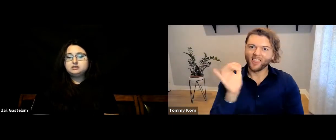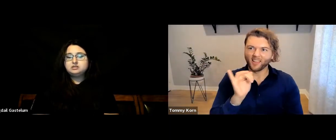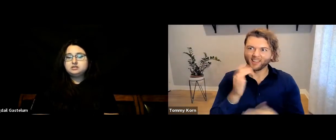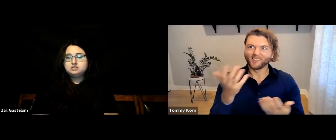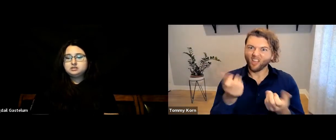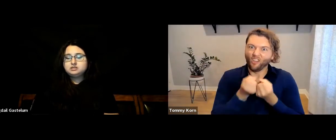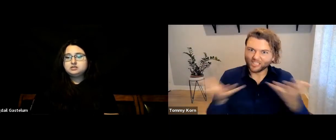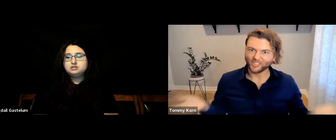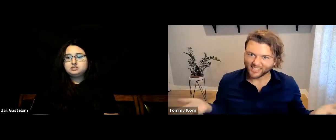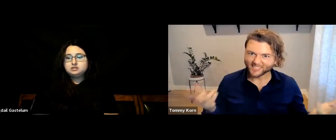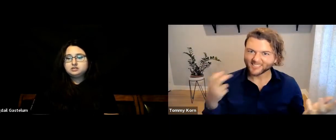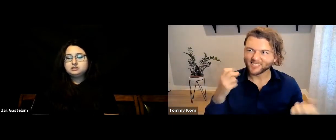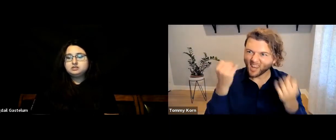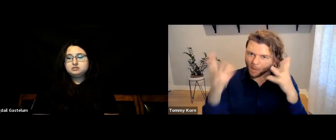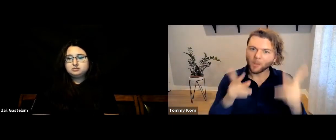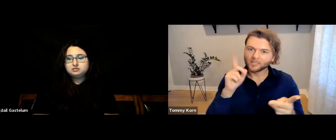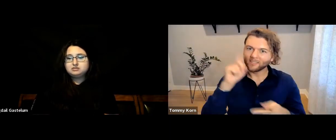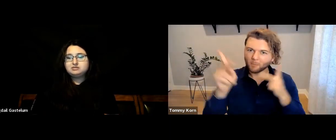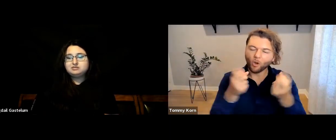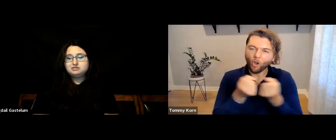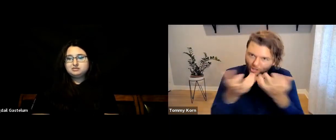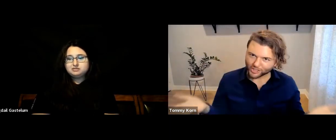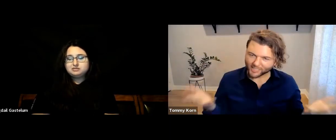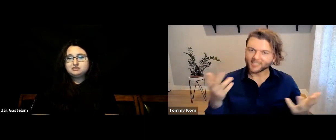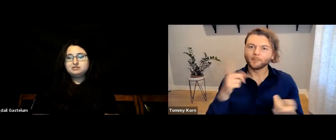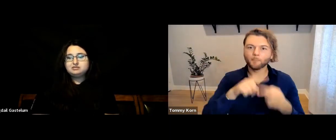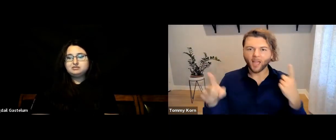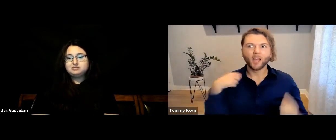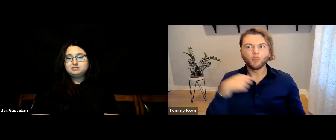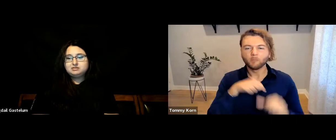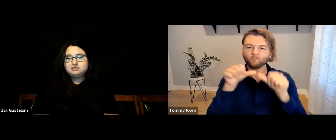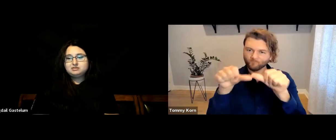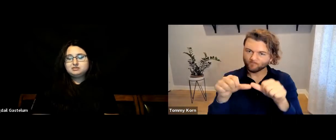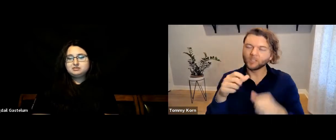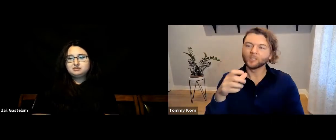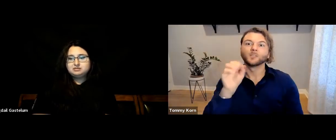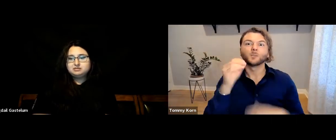Like, it’s exhausting. So many Deaf people are exhausted, but we still persevere.